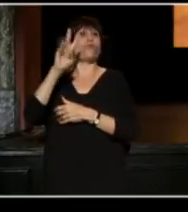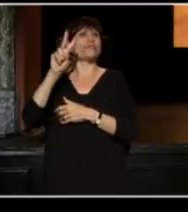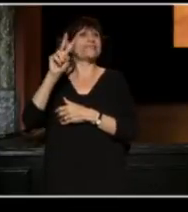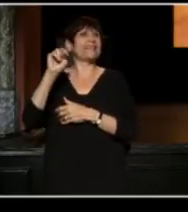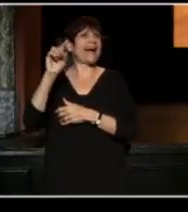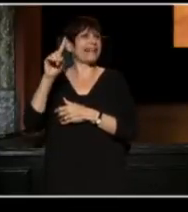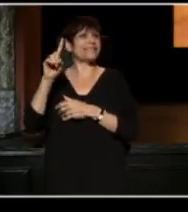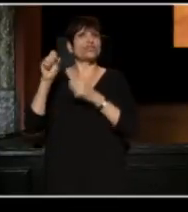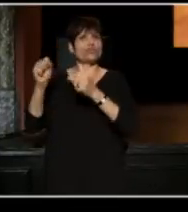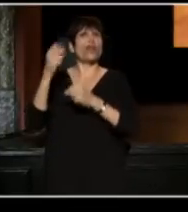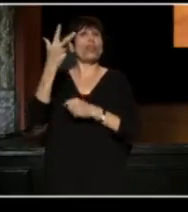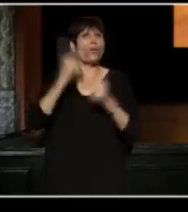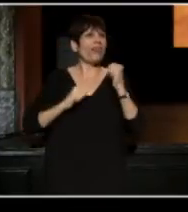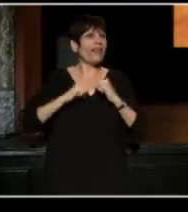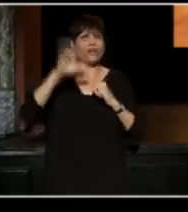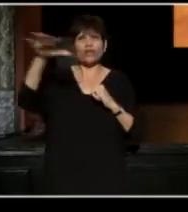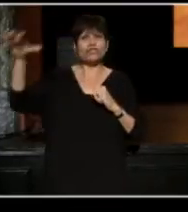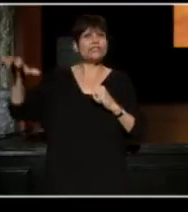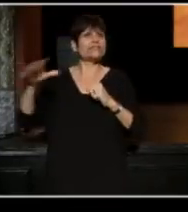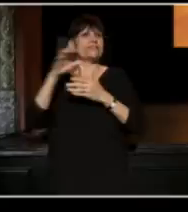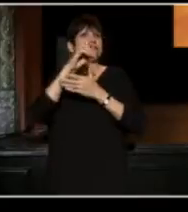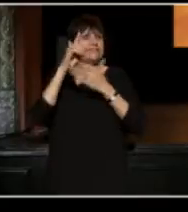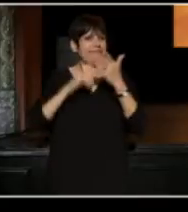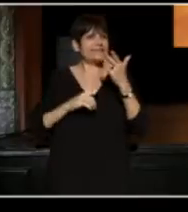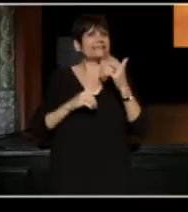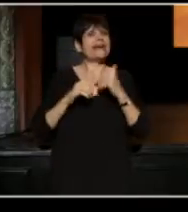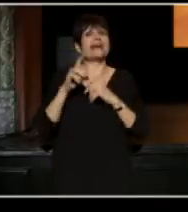Its a three-theater complex, designed by Lee designer Frank Gehry